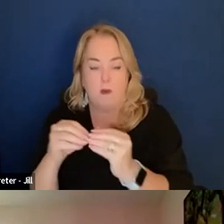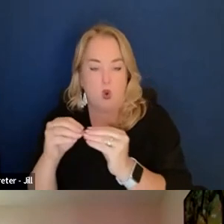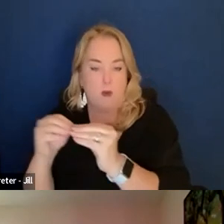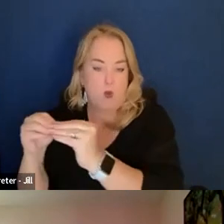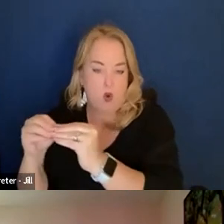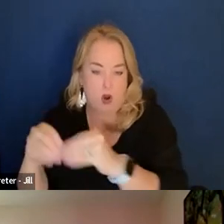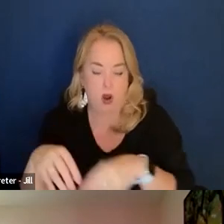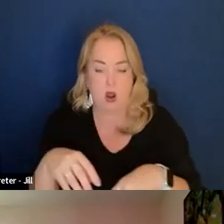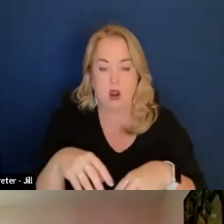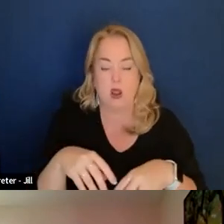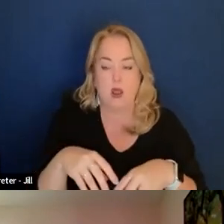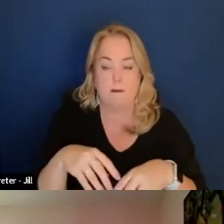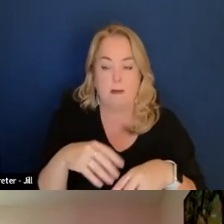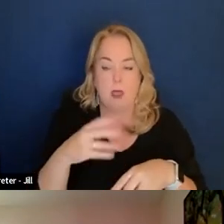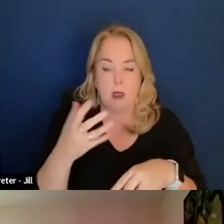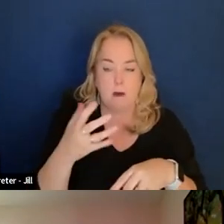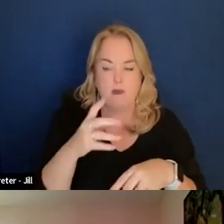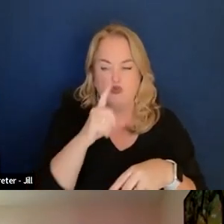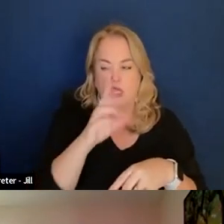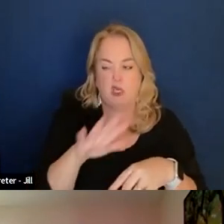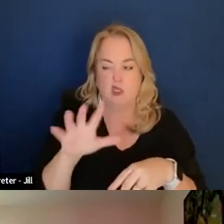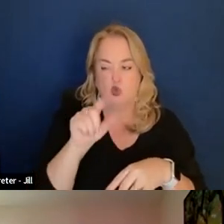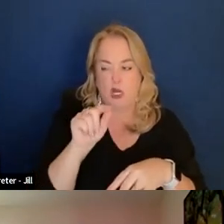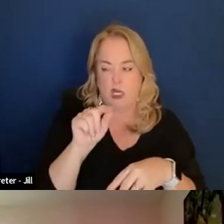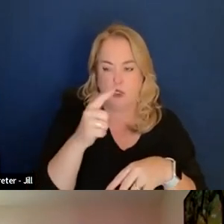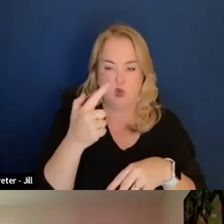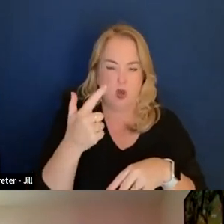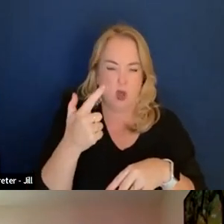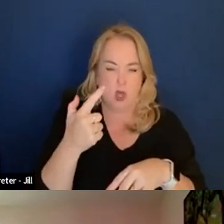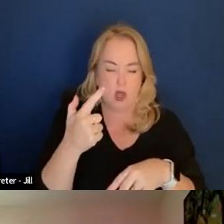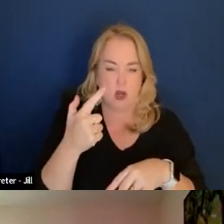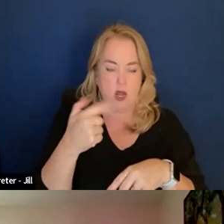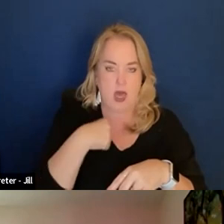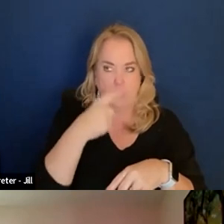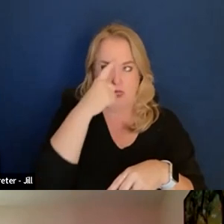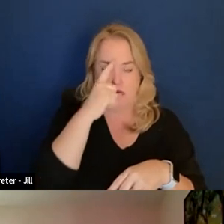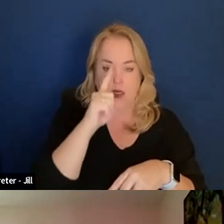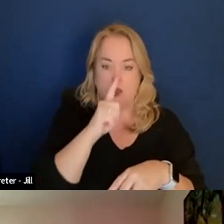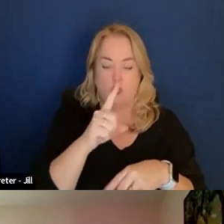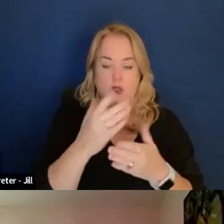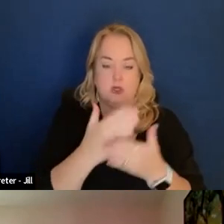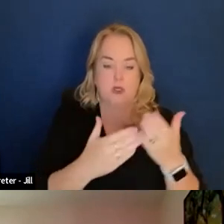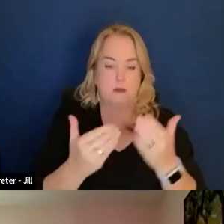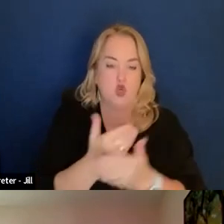And around 2021 I think there was some new executive orders for sustainability.